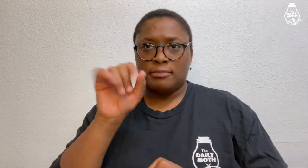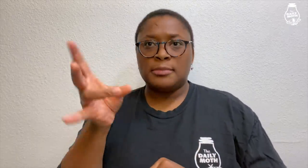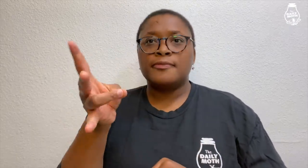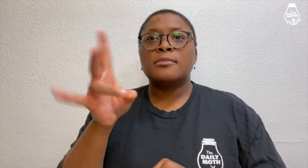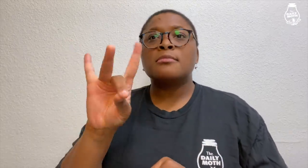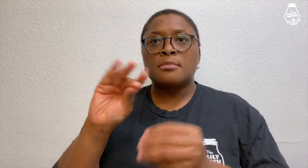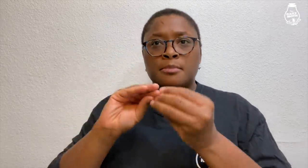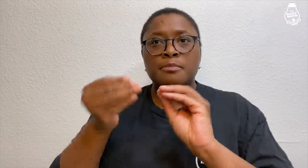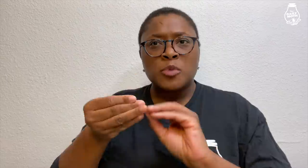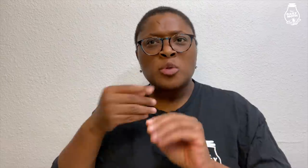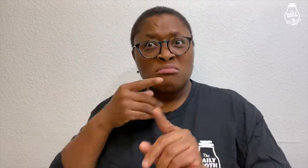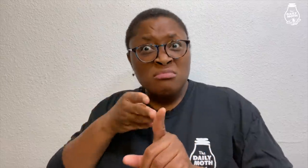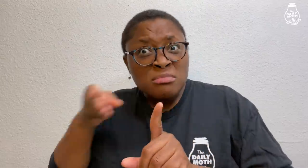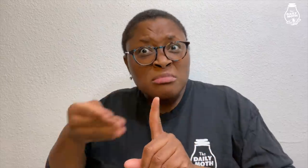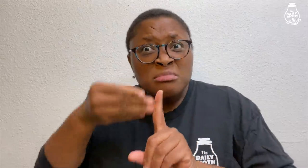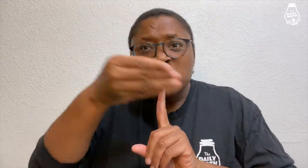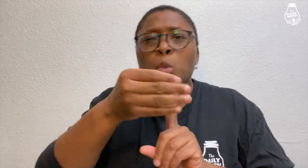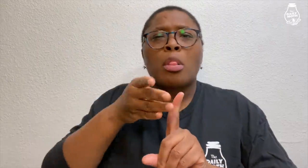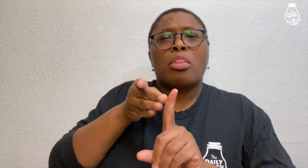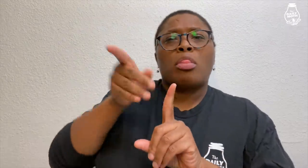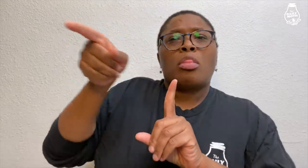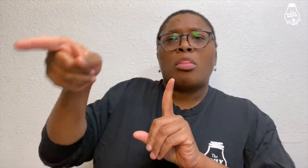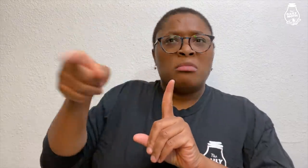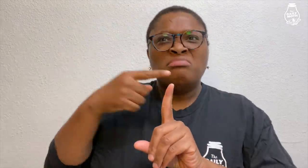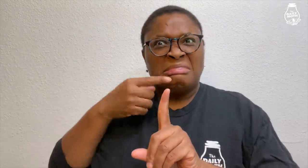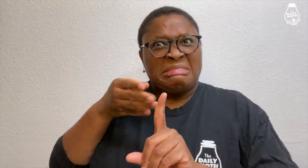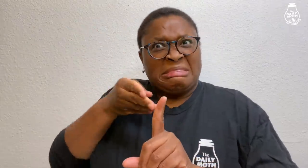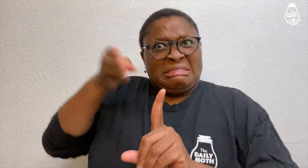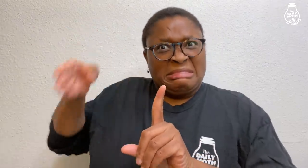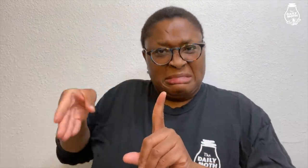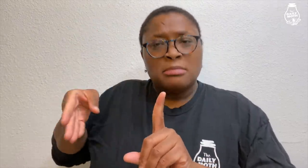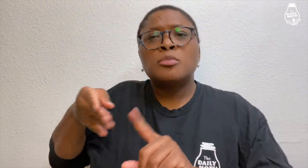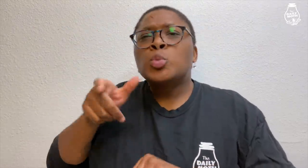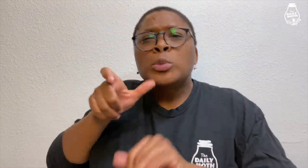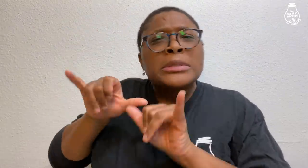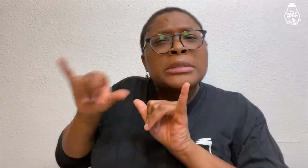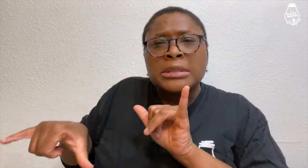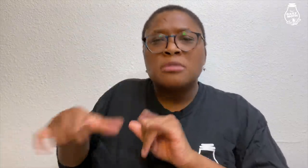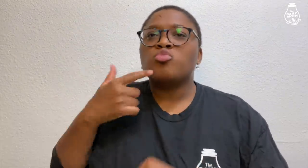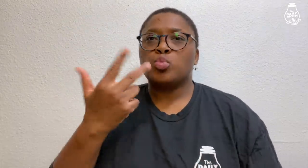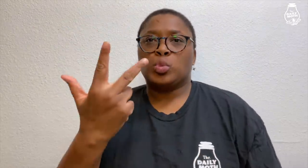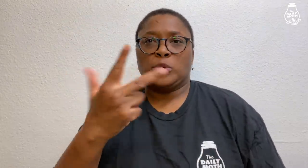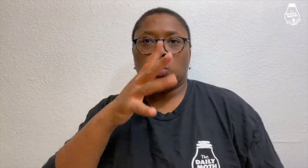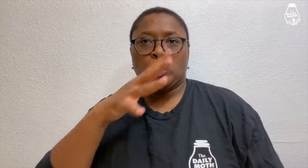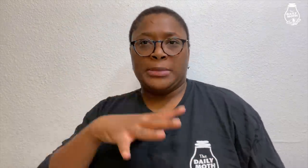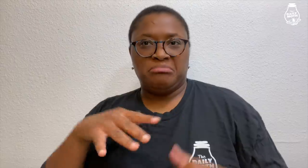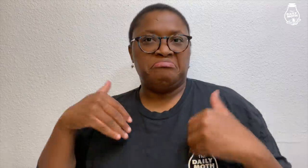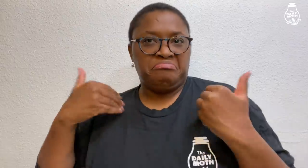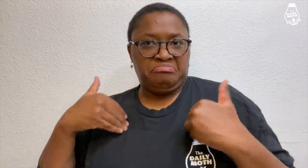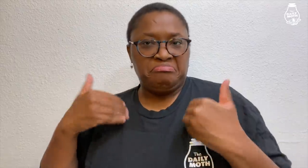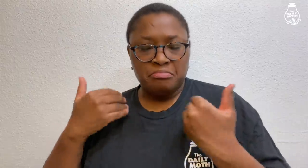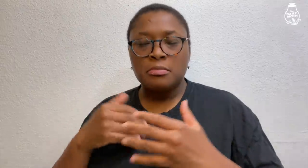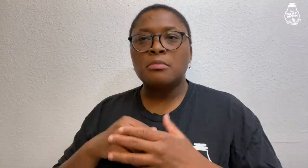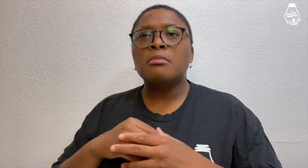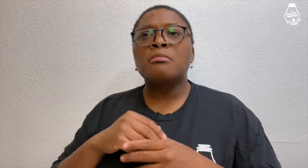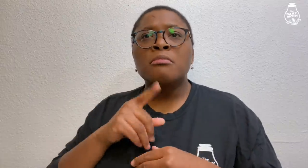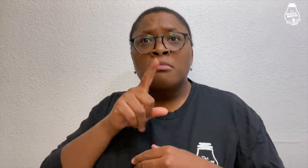She said there had been people staying in lot 78, which was right next to their lot. She was asked who they were, and she replied they were three young women.